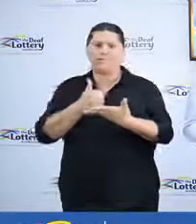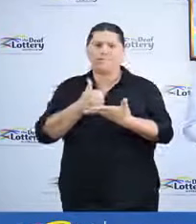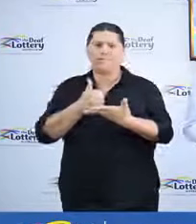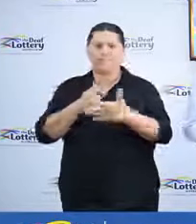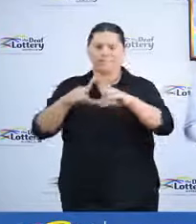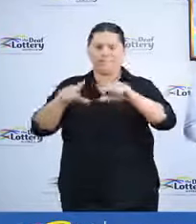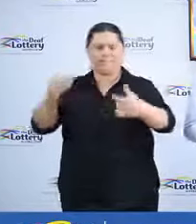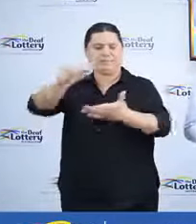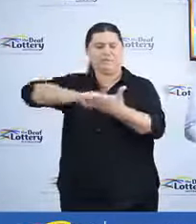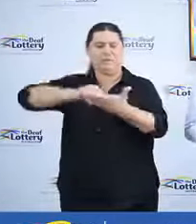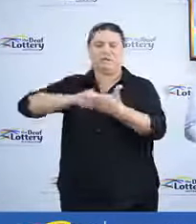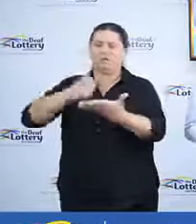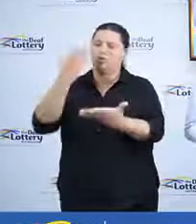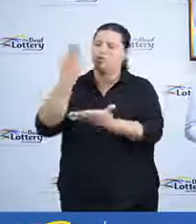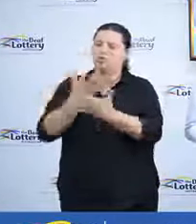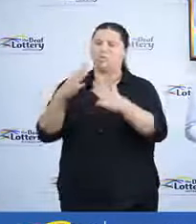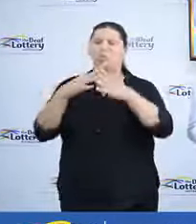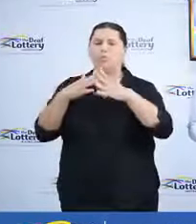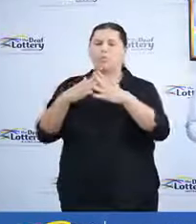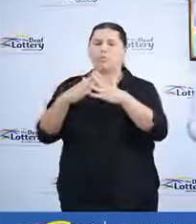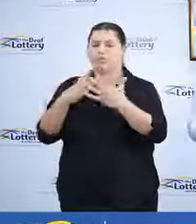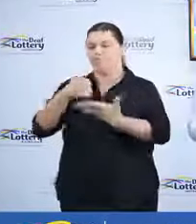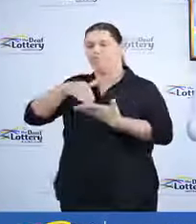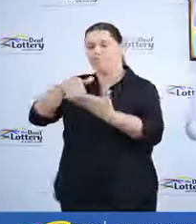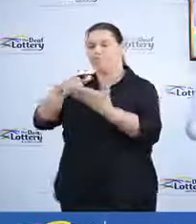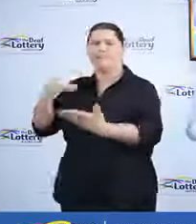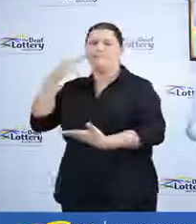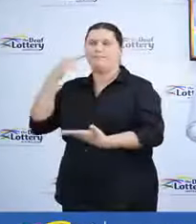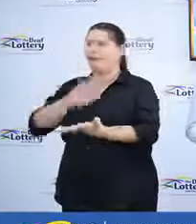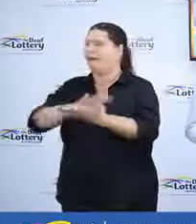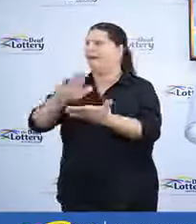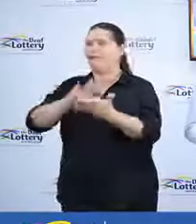purchases go a long way towards helping the Deaf and hard of hearing community.